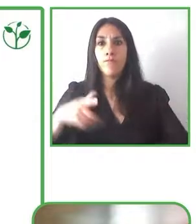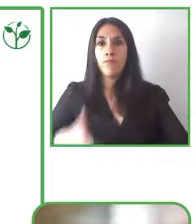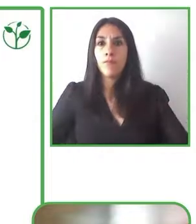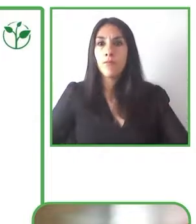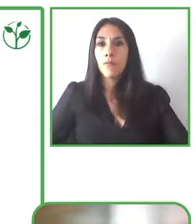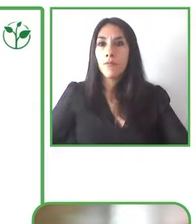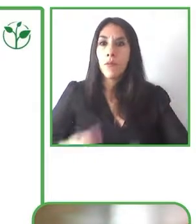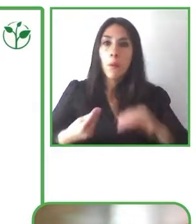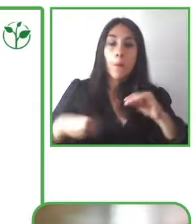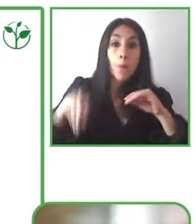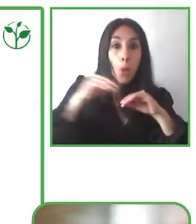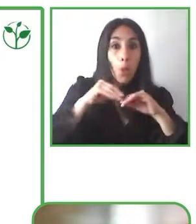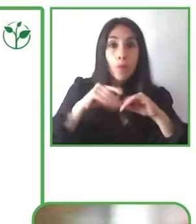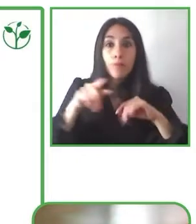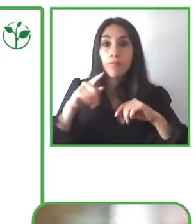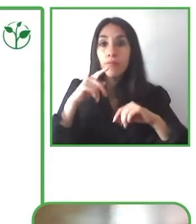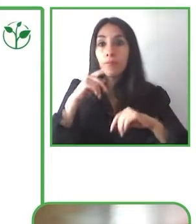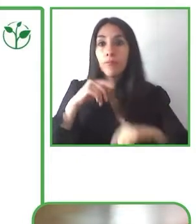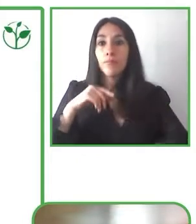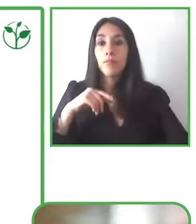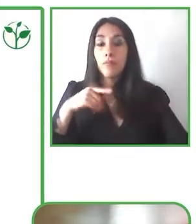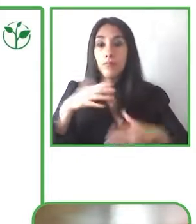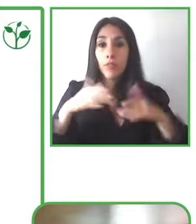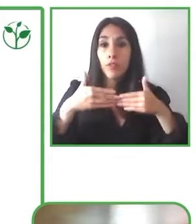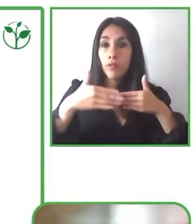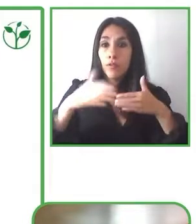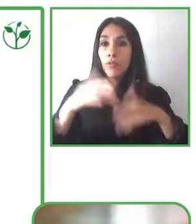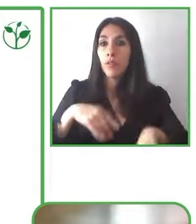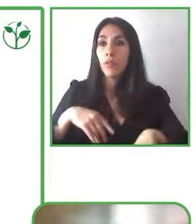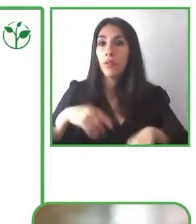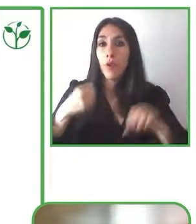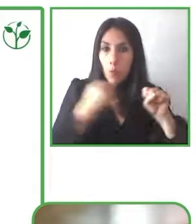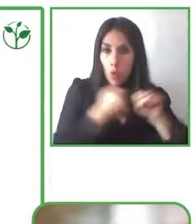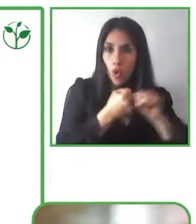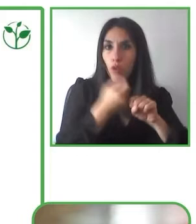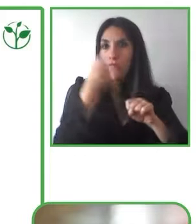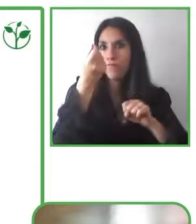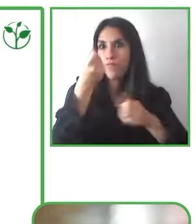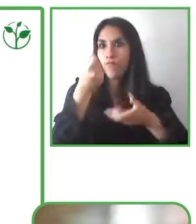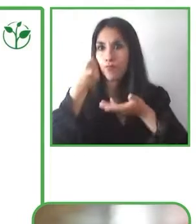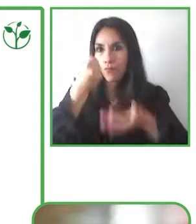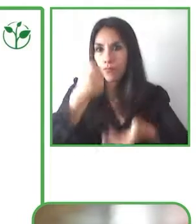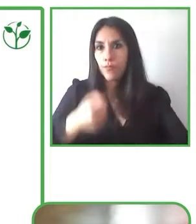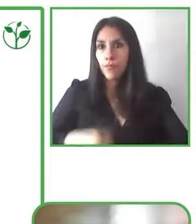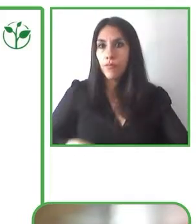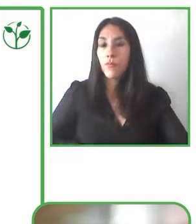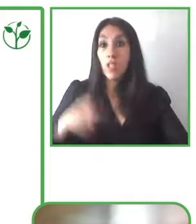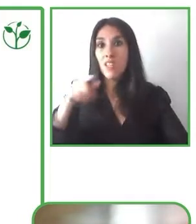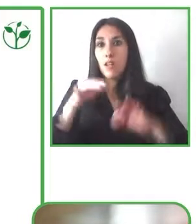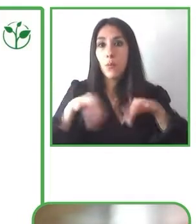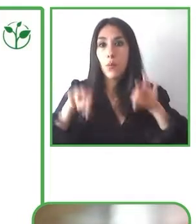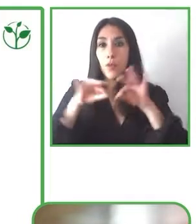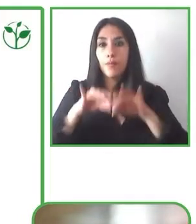will be able to have a greater reach, but if we can also participate with